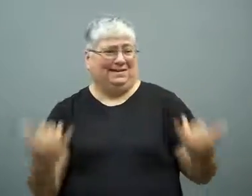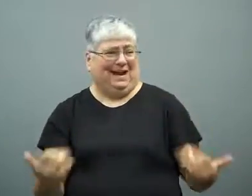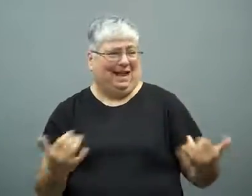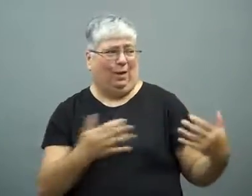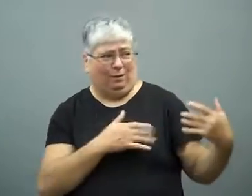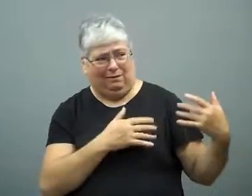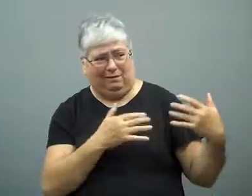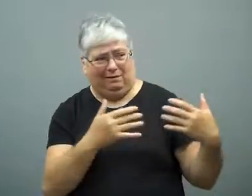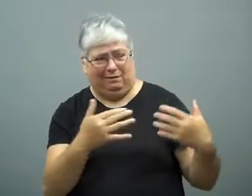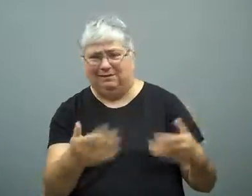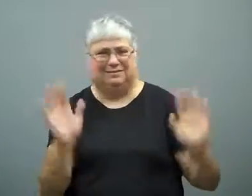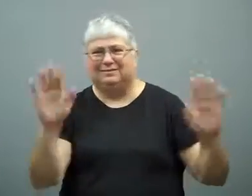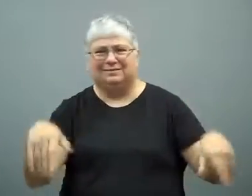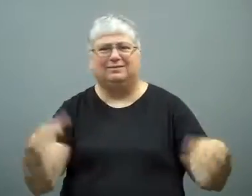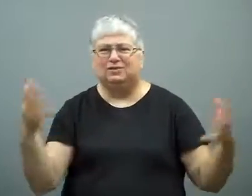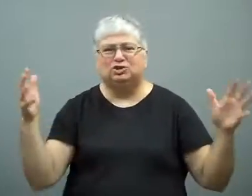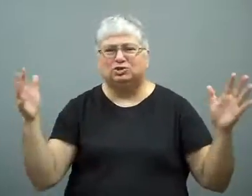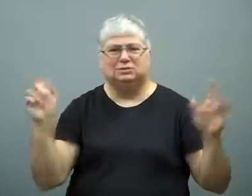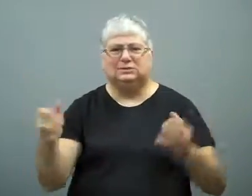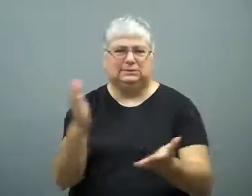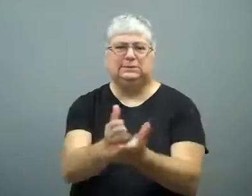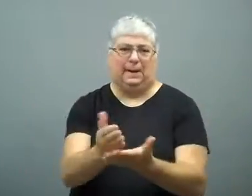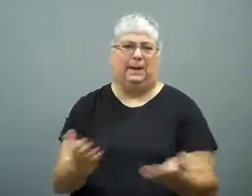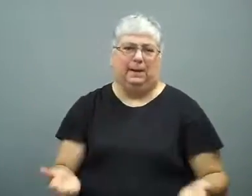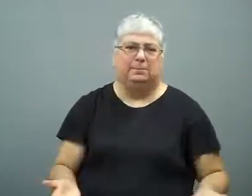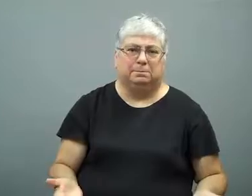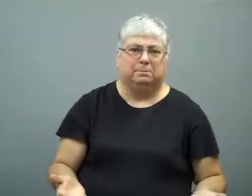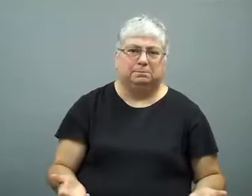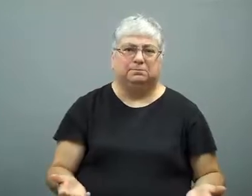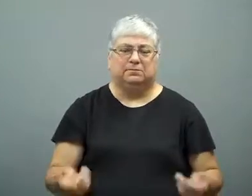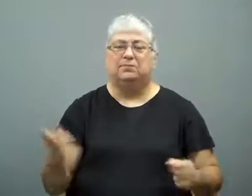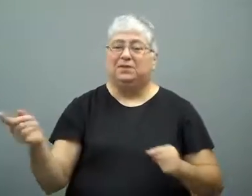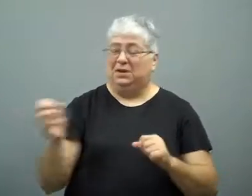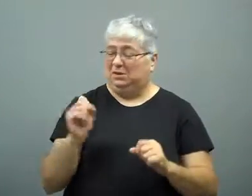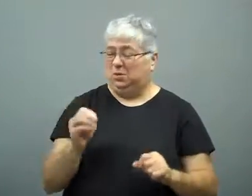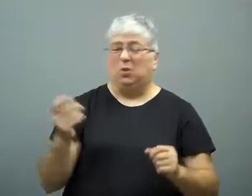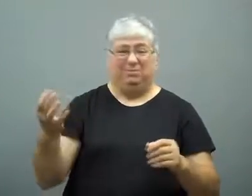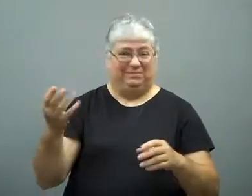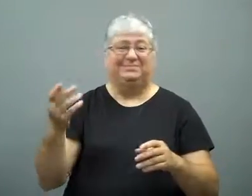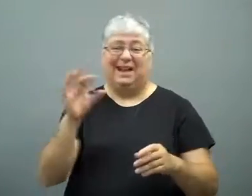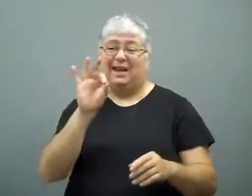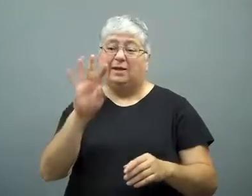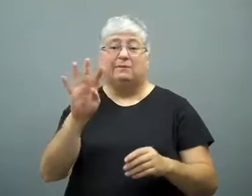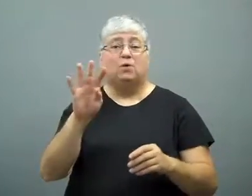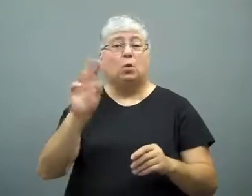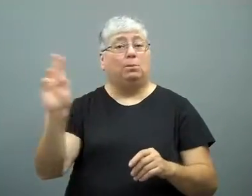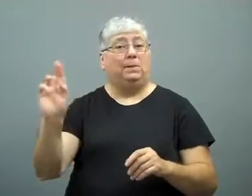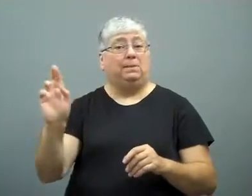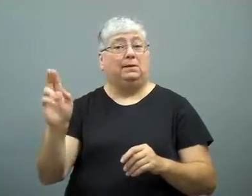Now, it has gone on long enough, and needs to end.